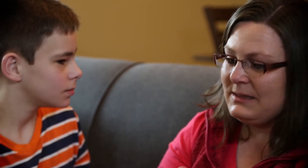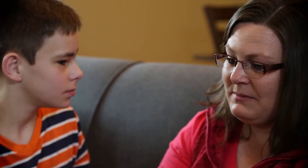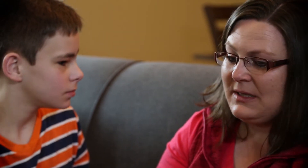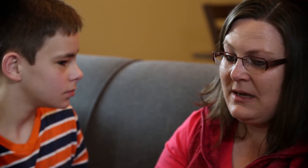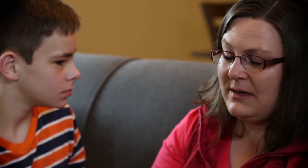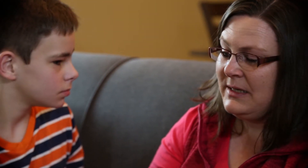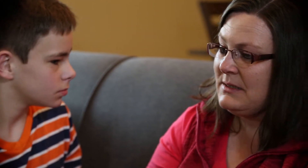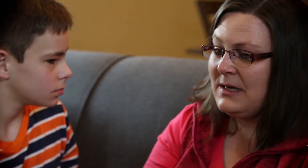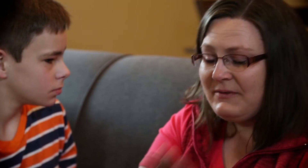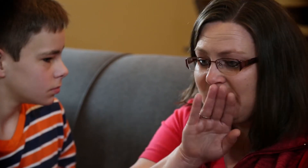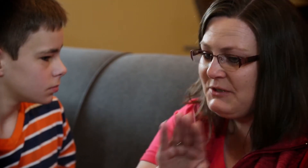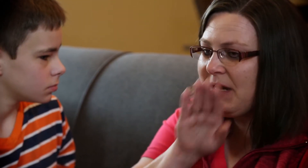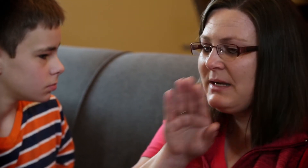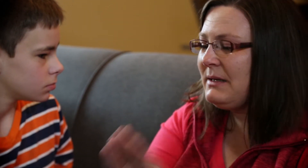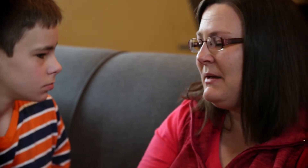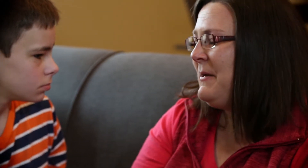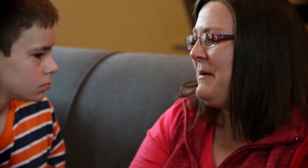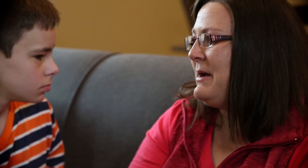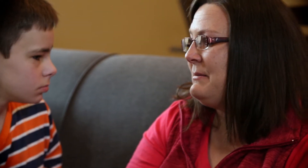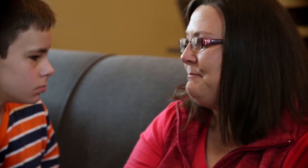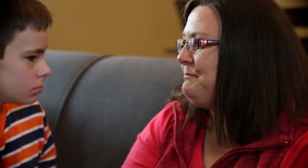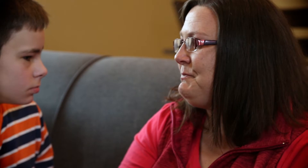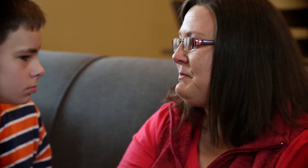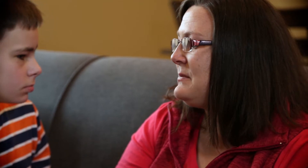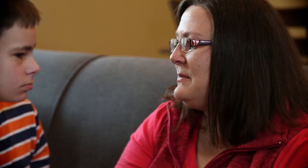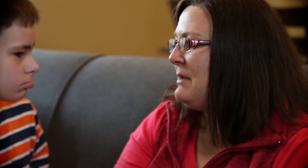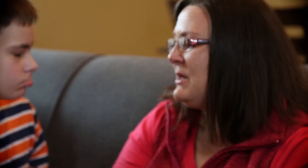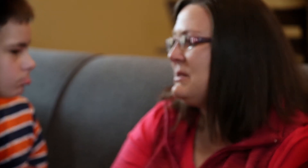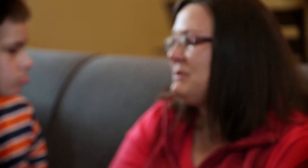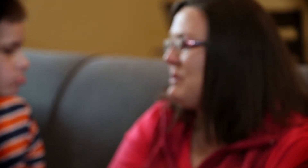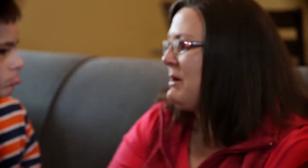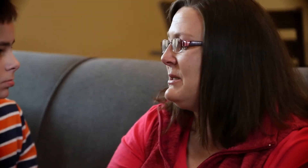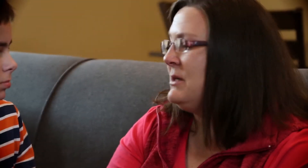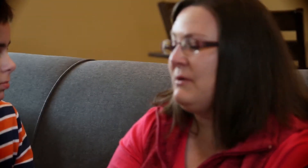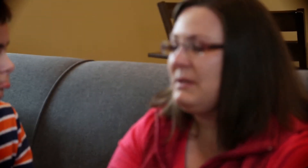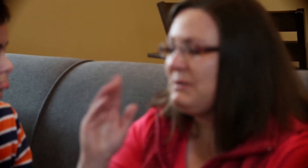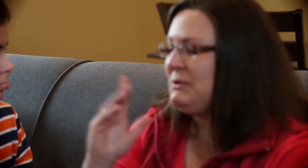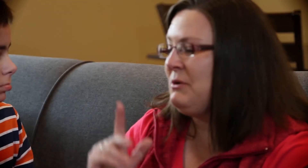finally gets something out when he's frustrated. It's so hard to know that there's so much so much on his mind,